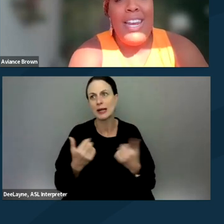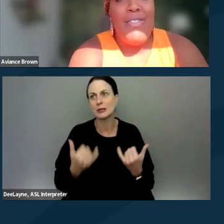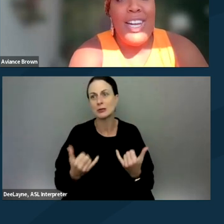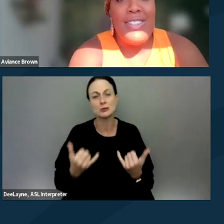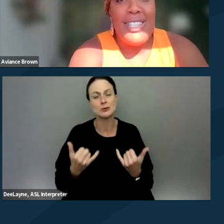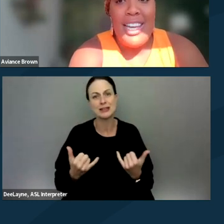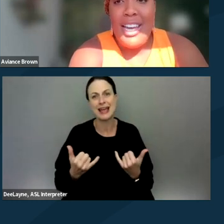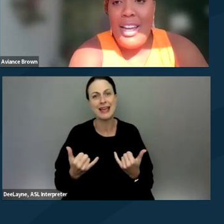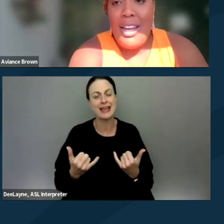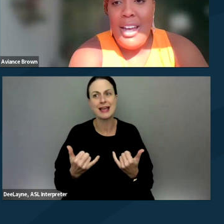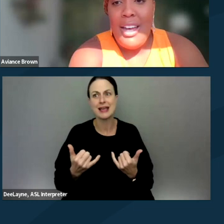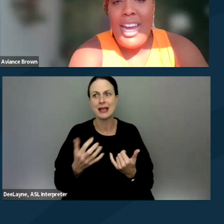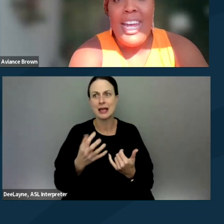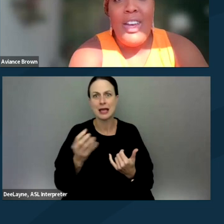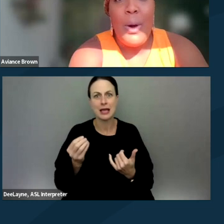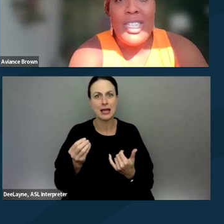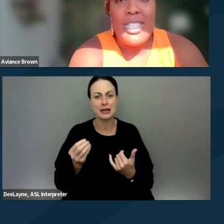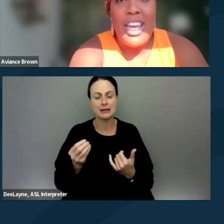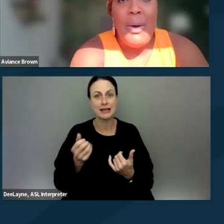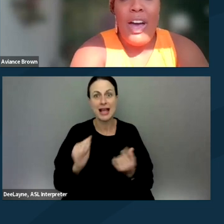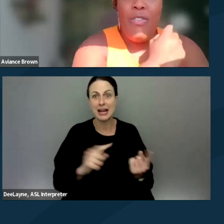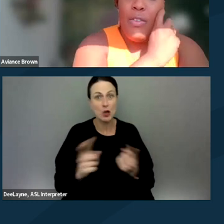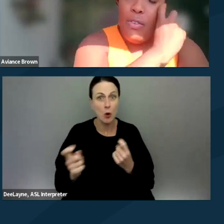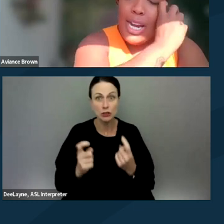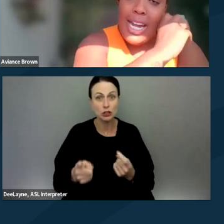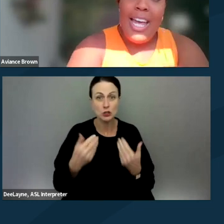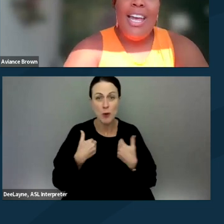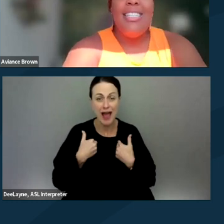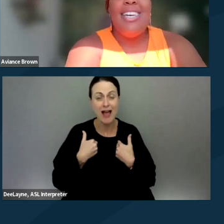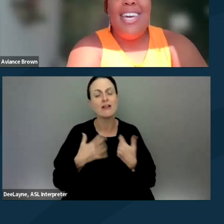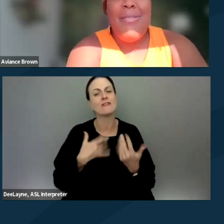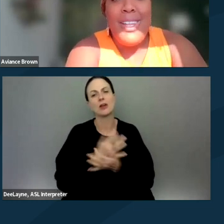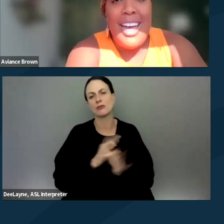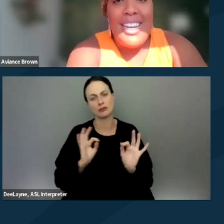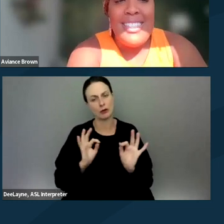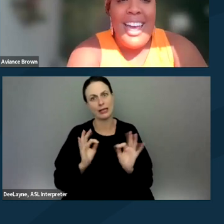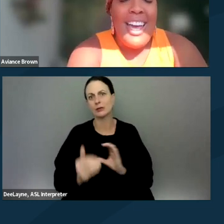And if there's any questions that you have, feel free to email us.